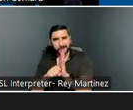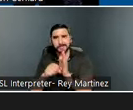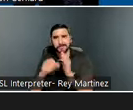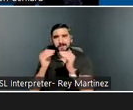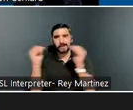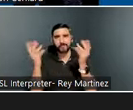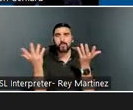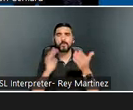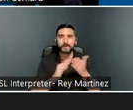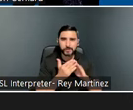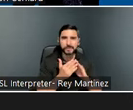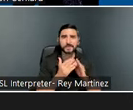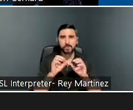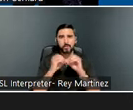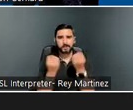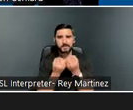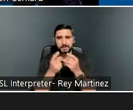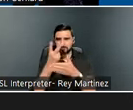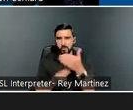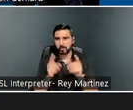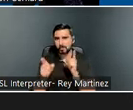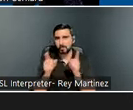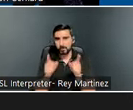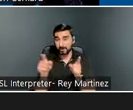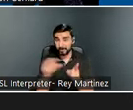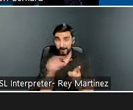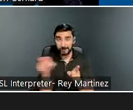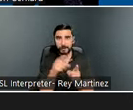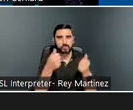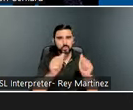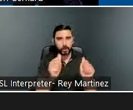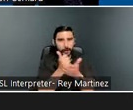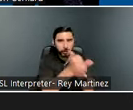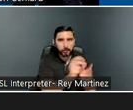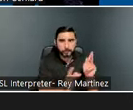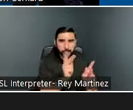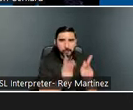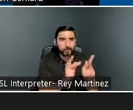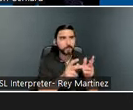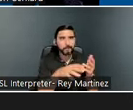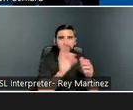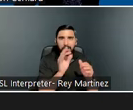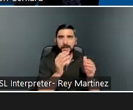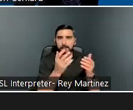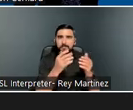tribal organizations, in their efforts to help people get and continue to be stably